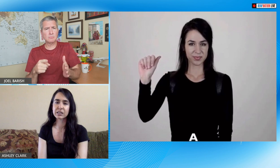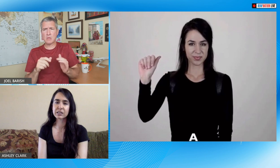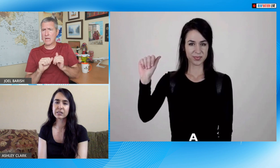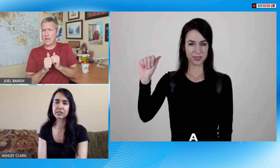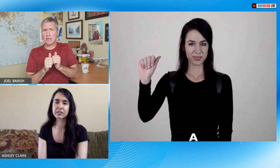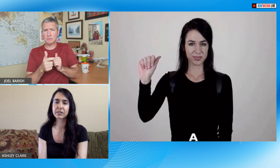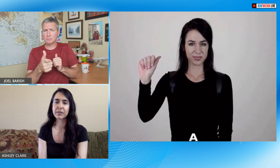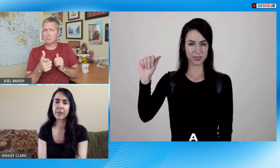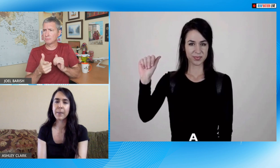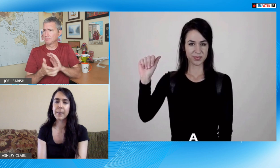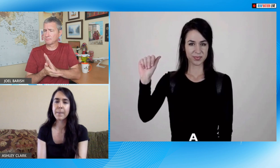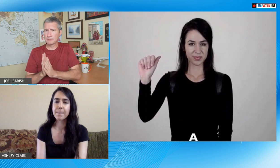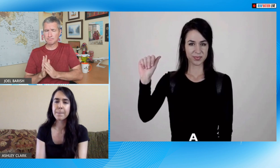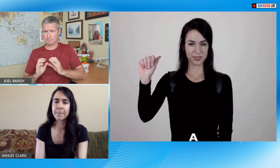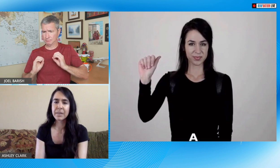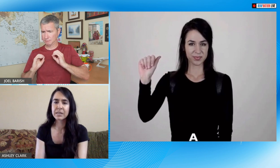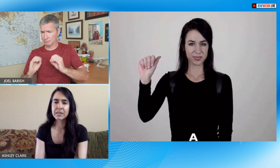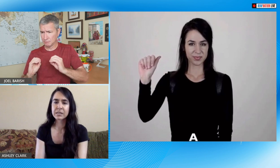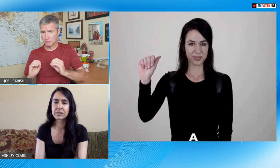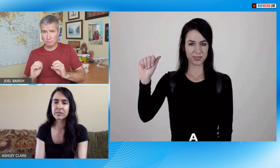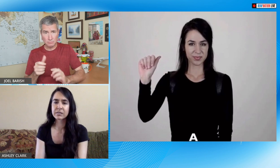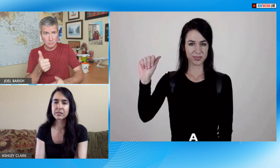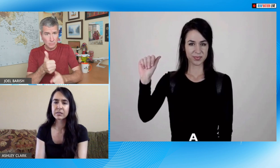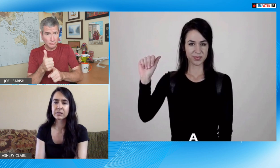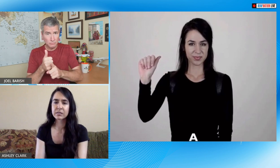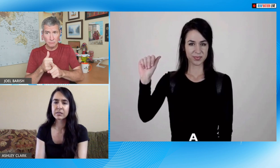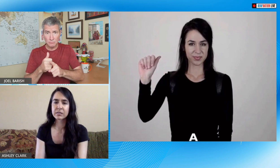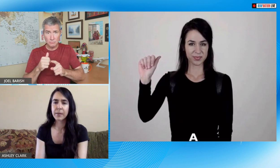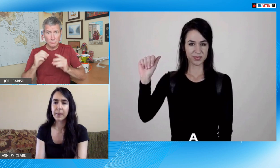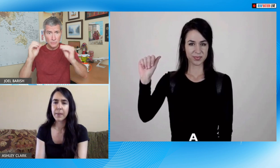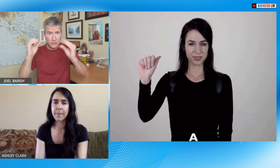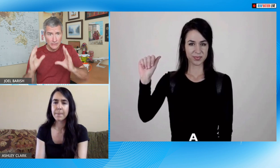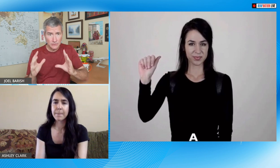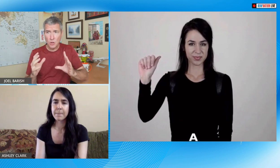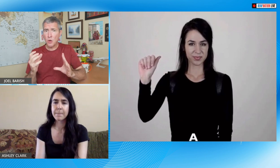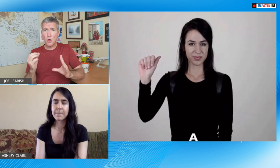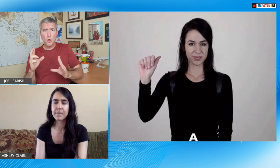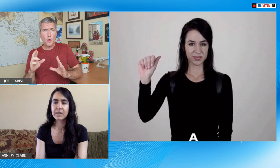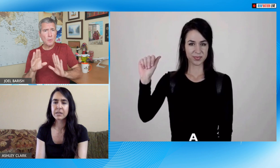elevator I mean how did you become you know savvy about teaching are you a